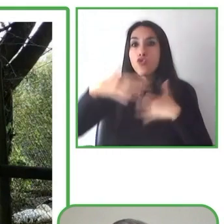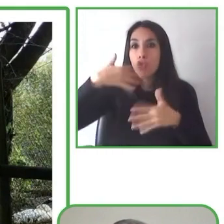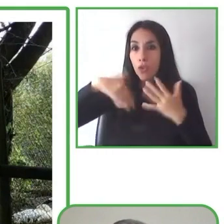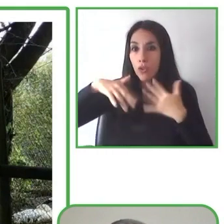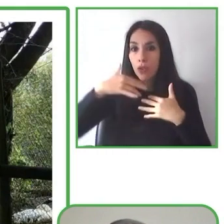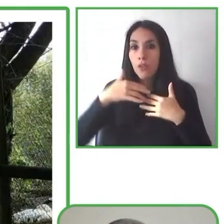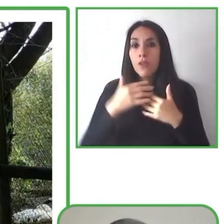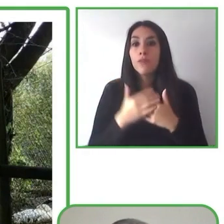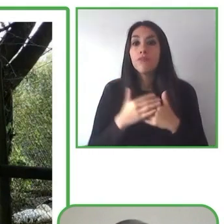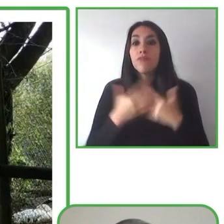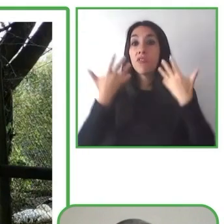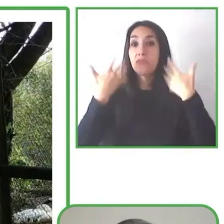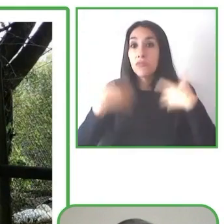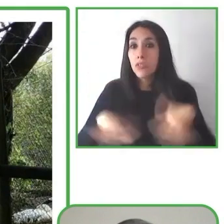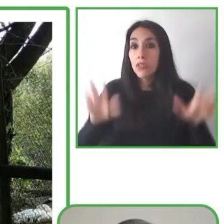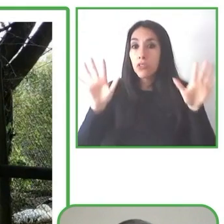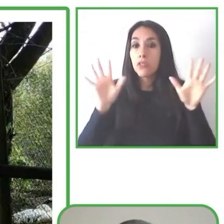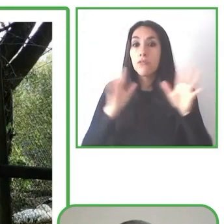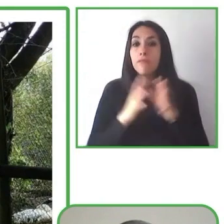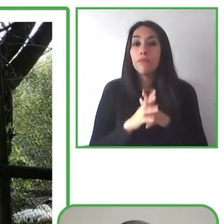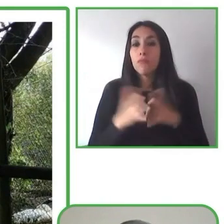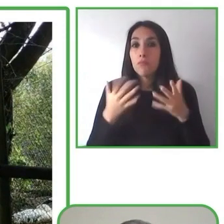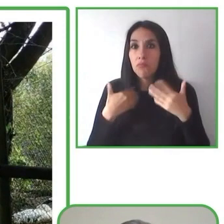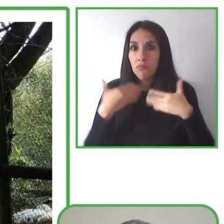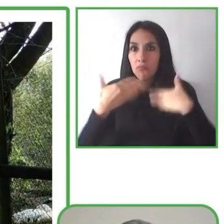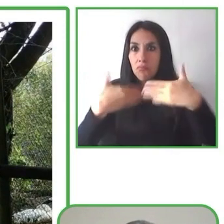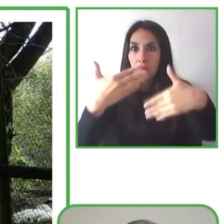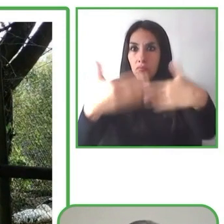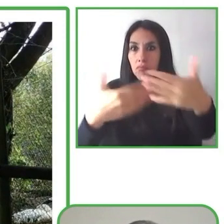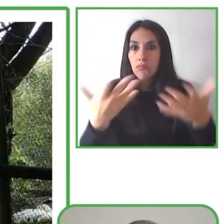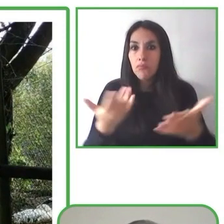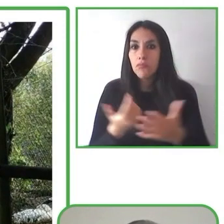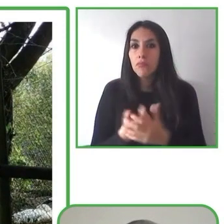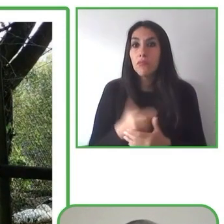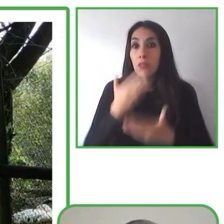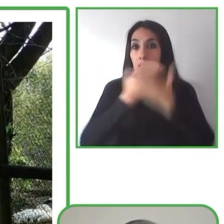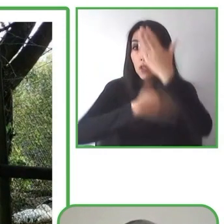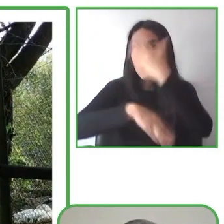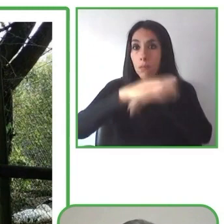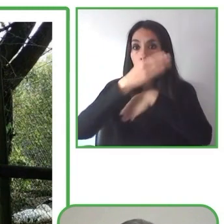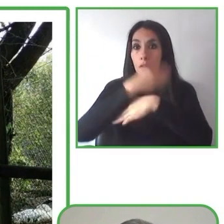for people with disabilities and their families. This perspective of tourism